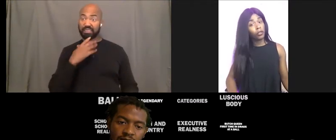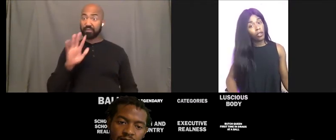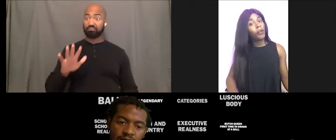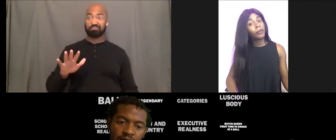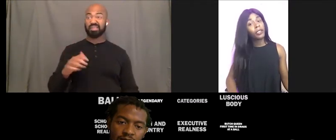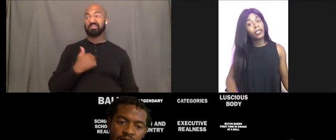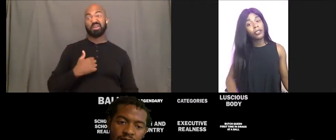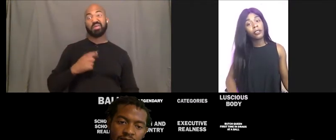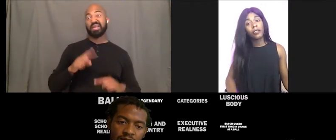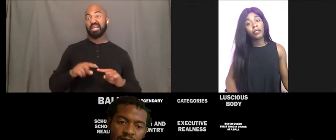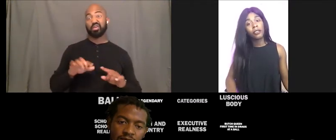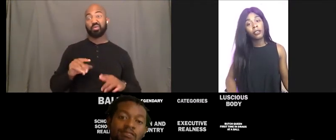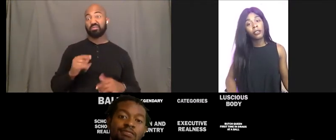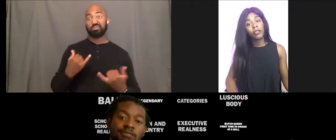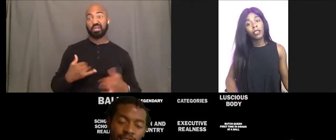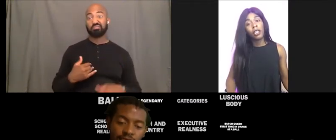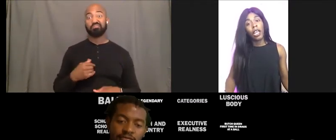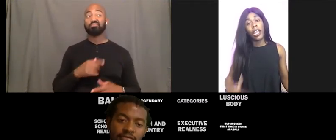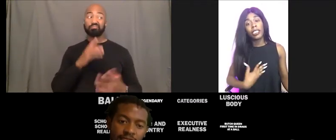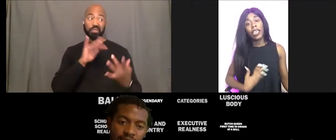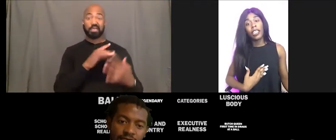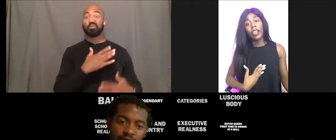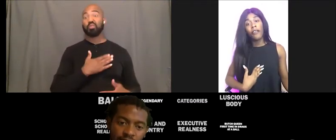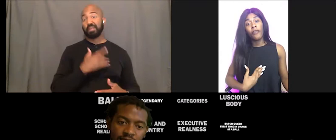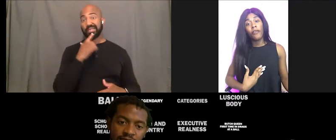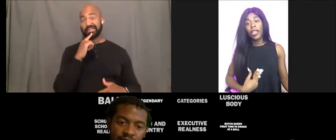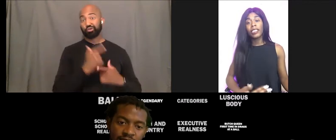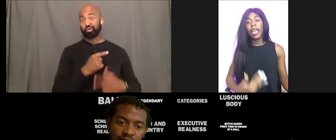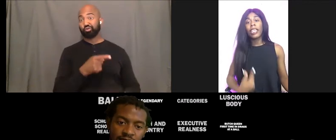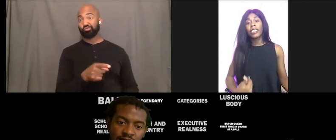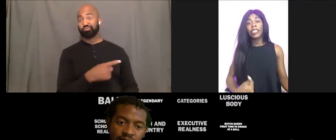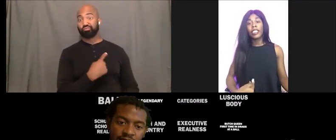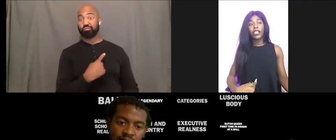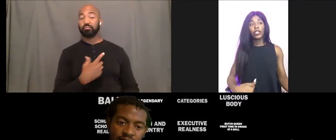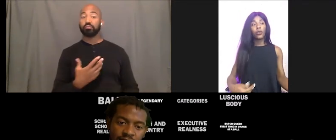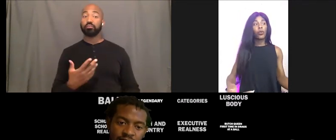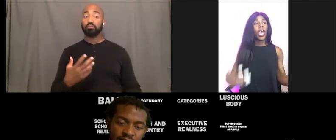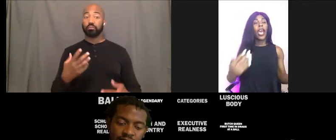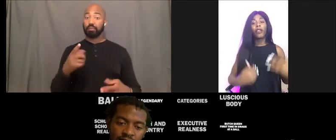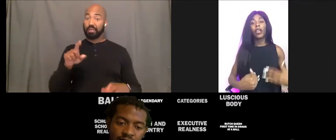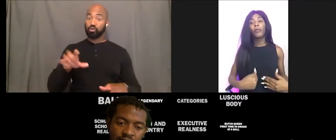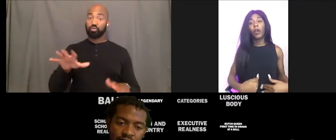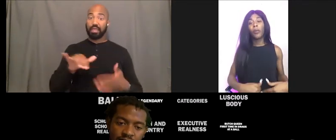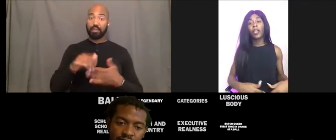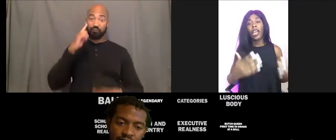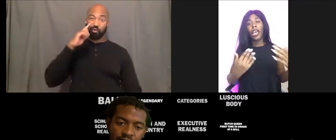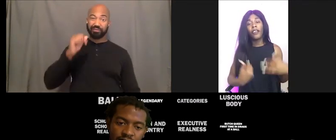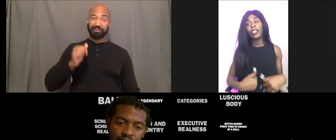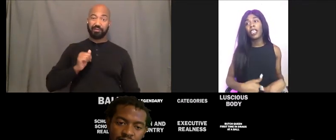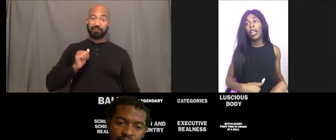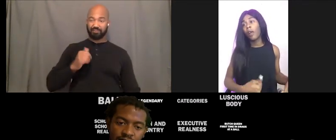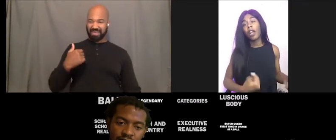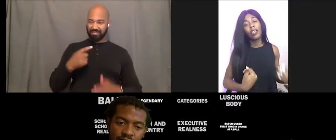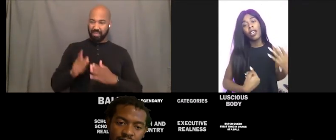If I don't wanna assist. And I take out for me because I just need to have that moment and have that time.